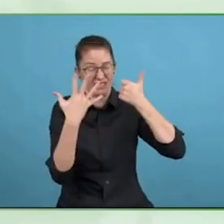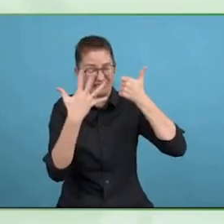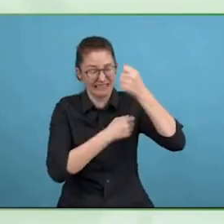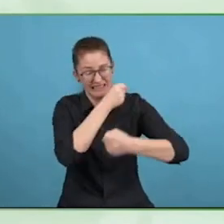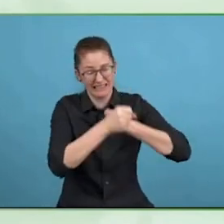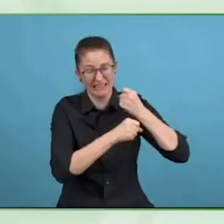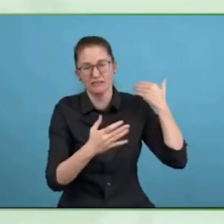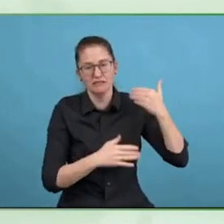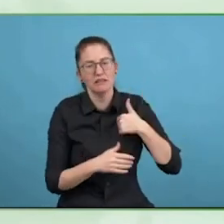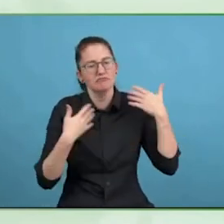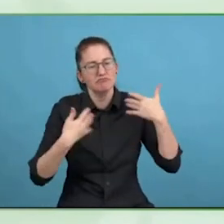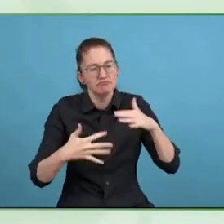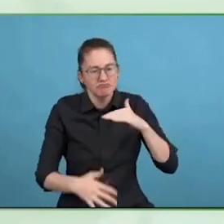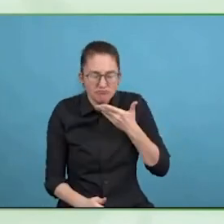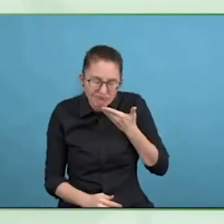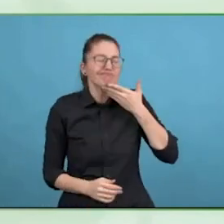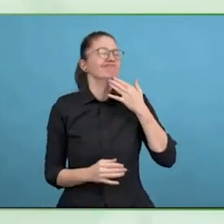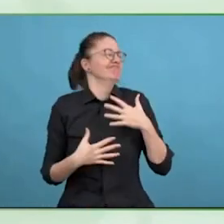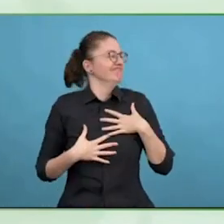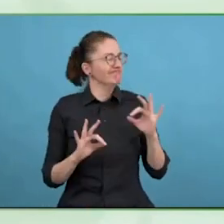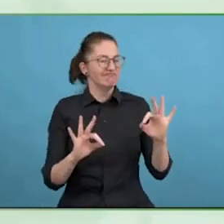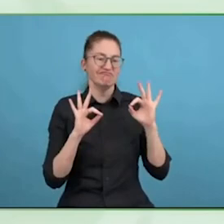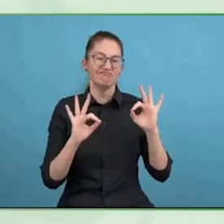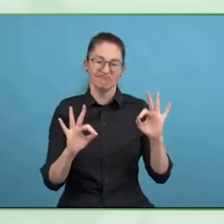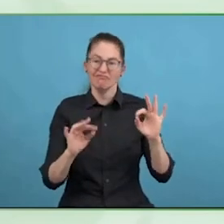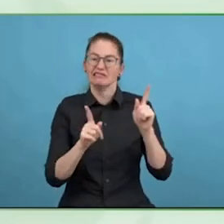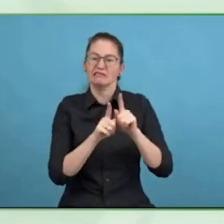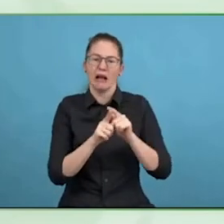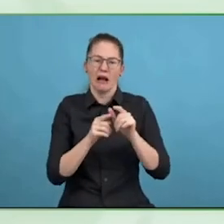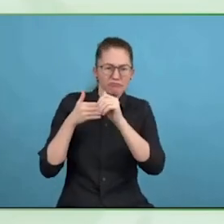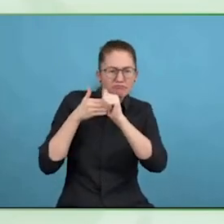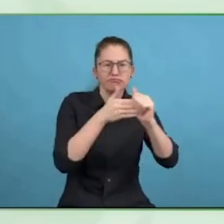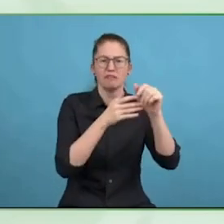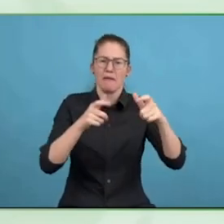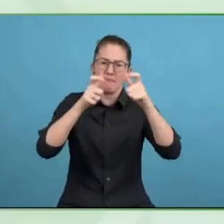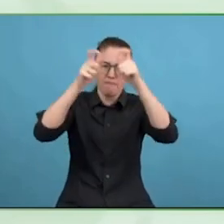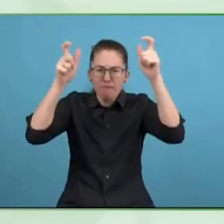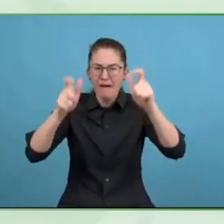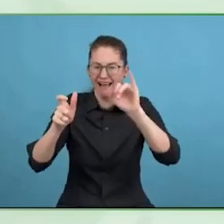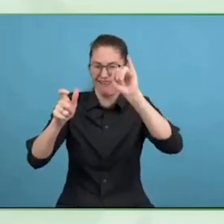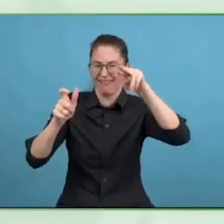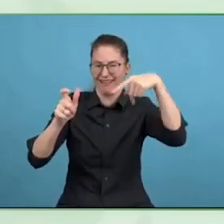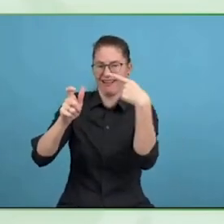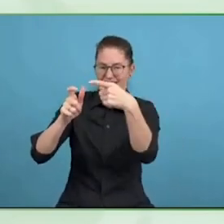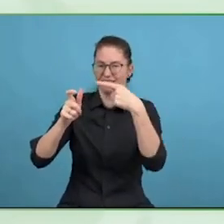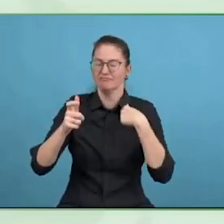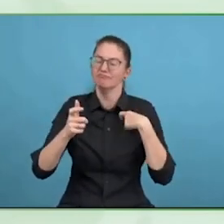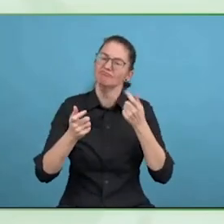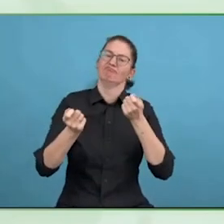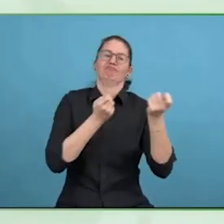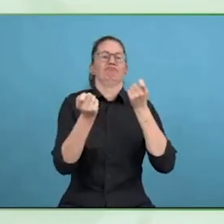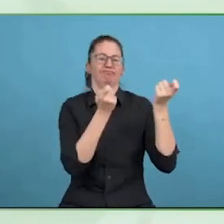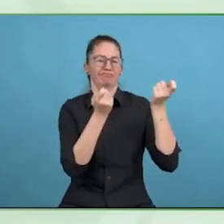ladies, you must be very formidable, because the only way you can make